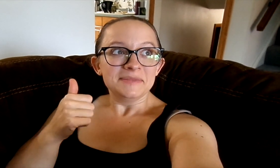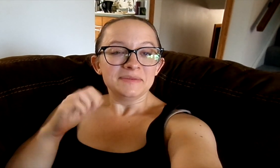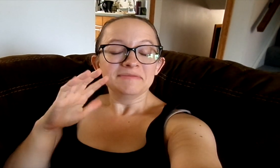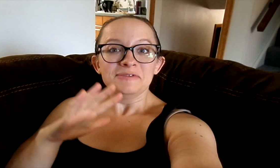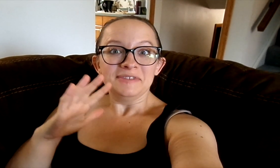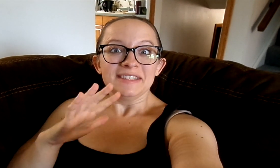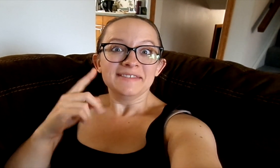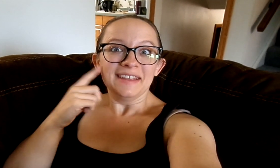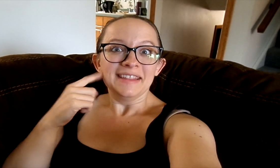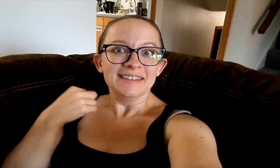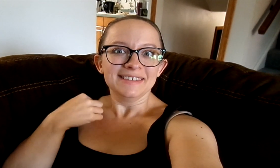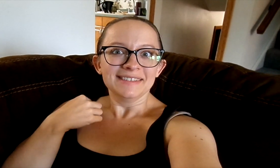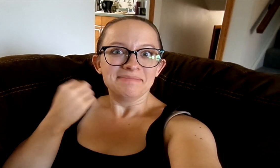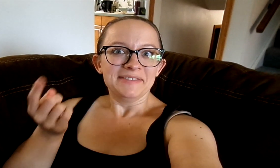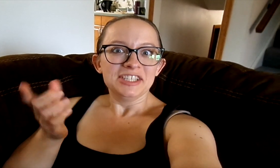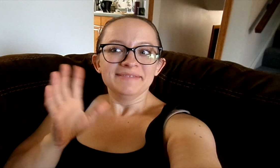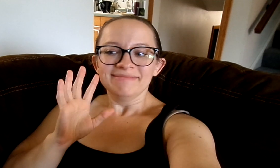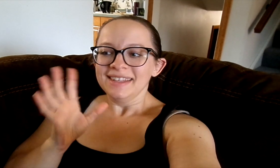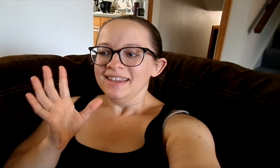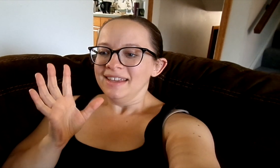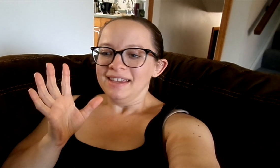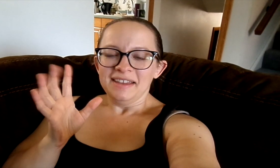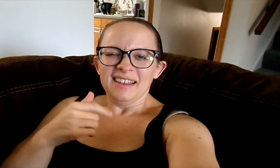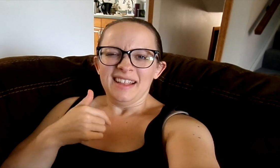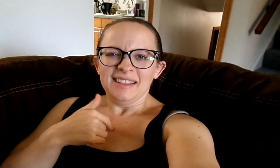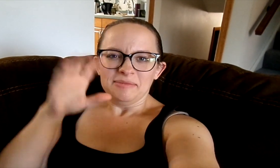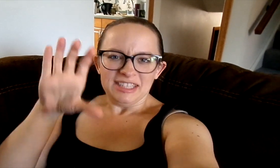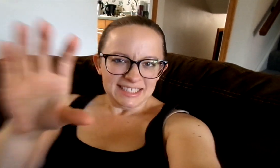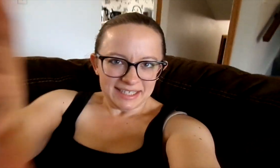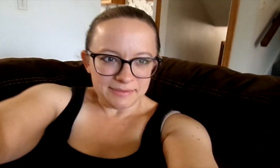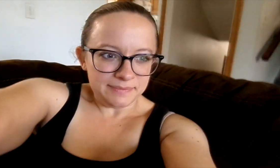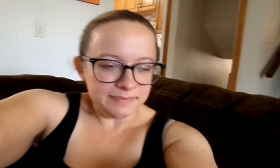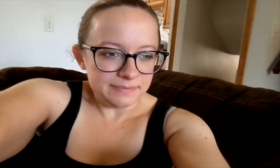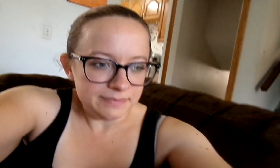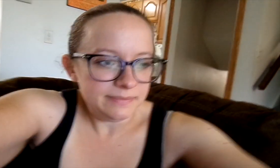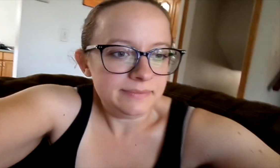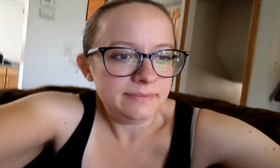it's been pretty stressful. I think most ever. Let me put you down.